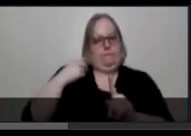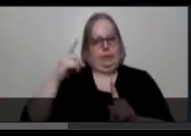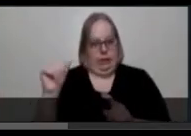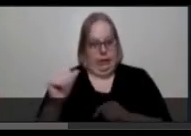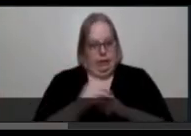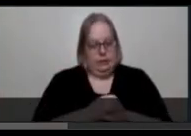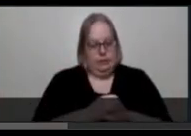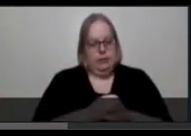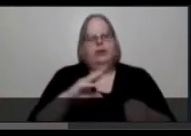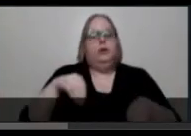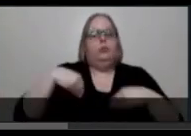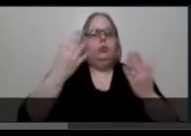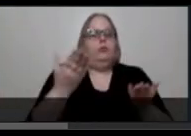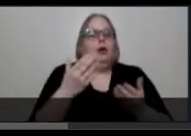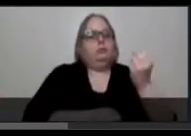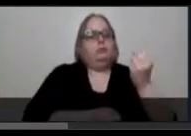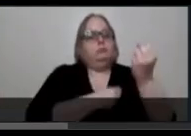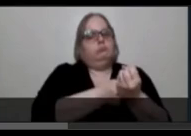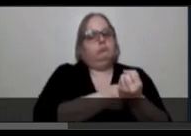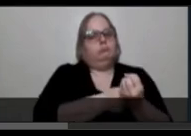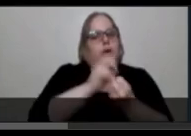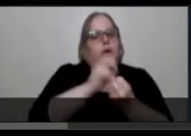Provide a supportive and politically engaged space.